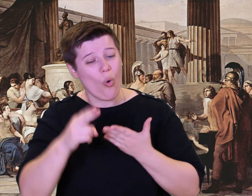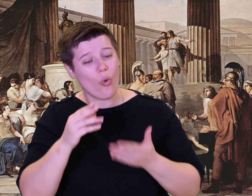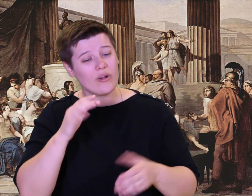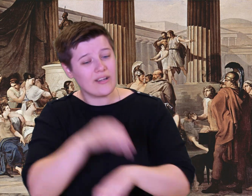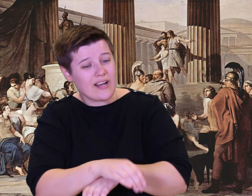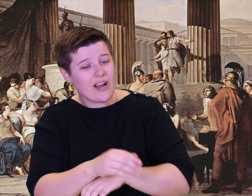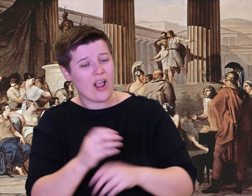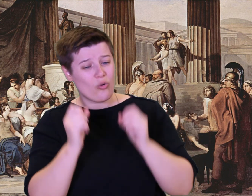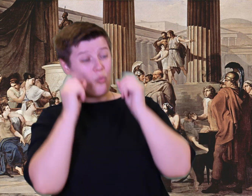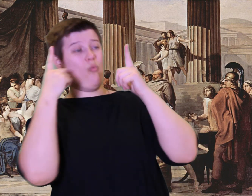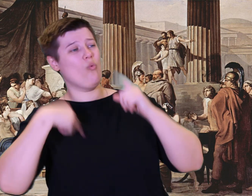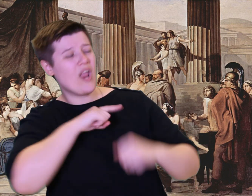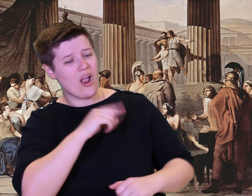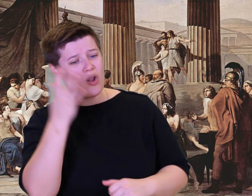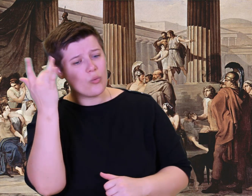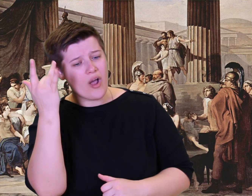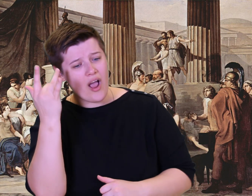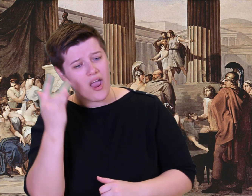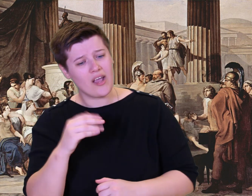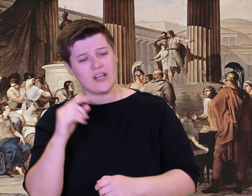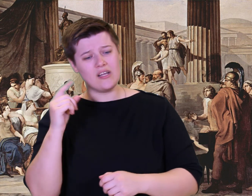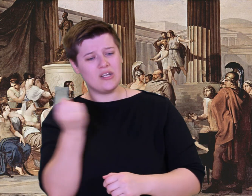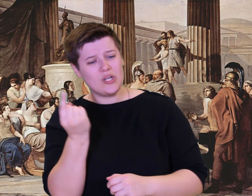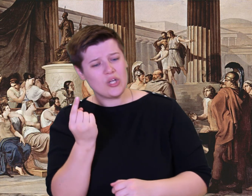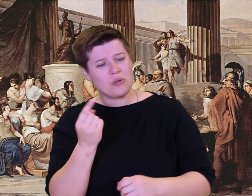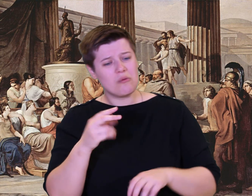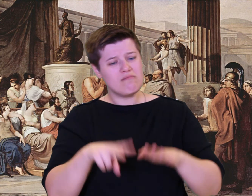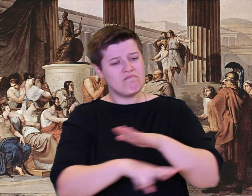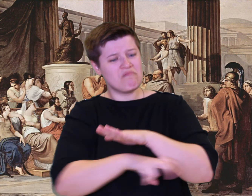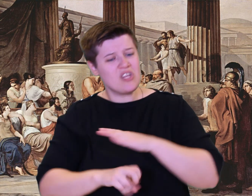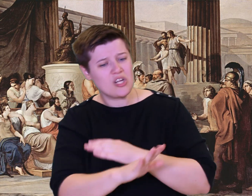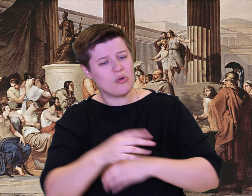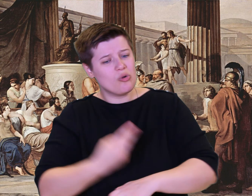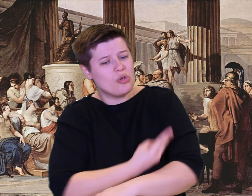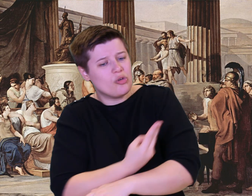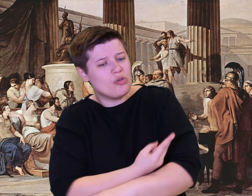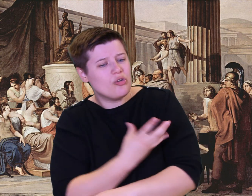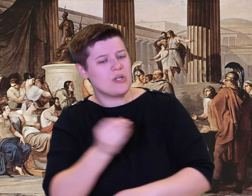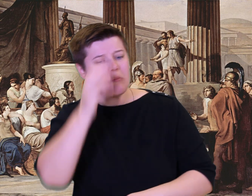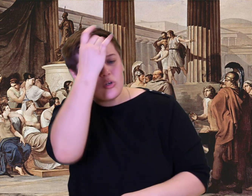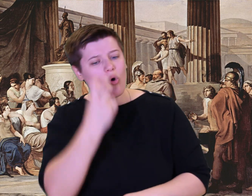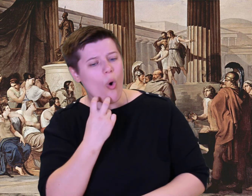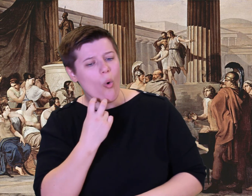and called out, 'Polyphemus, what is the matter? Are you badly hurt?